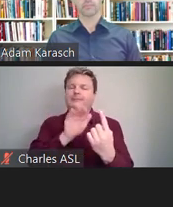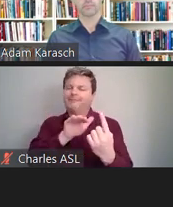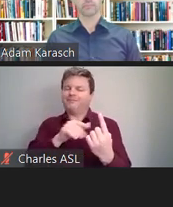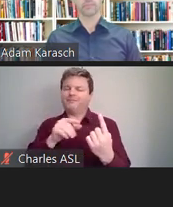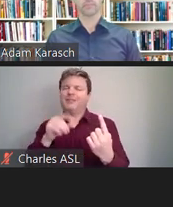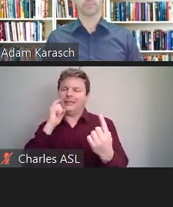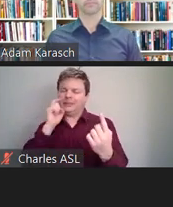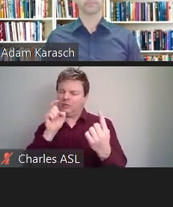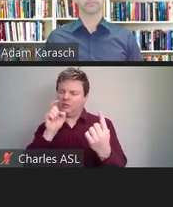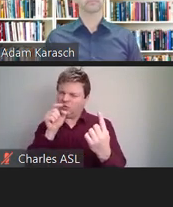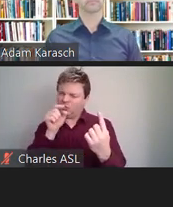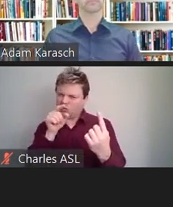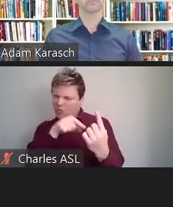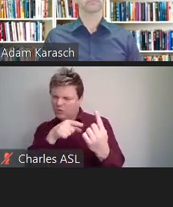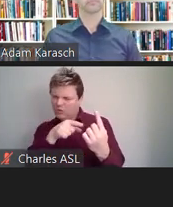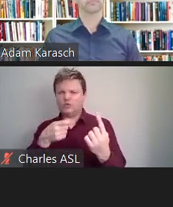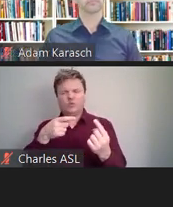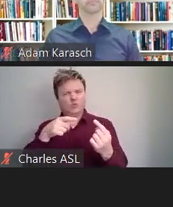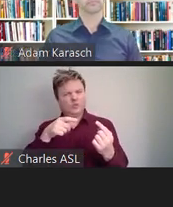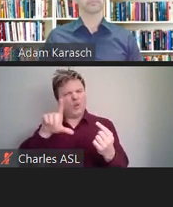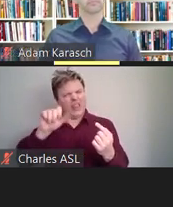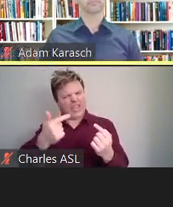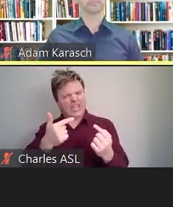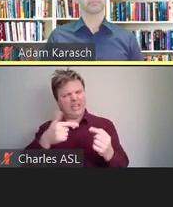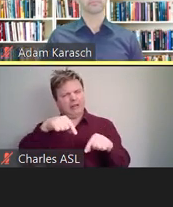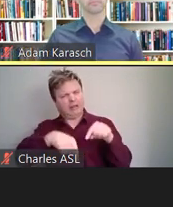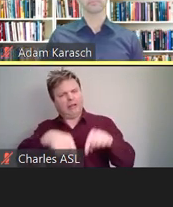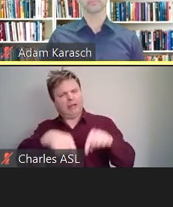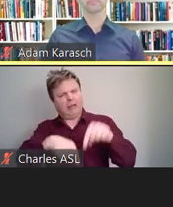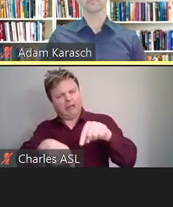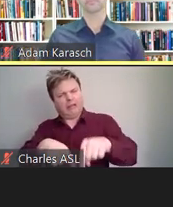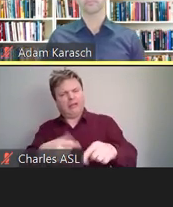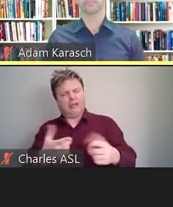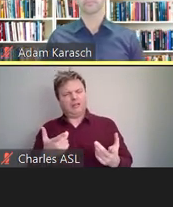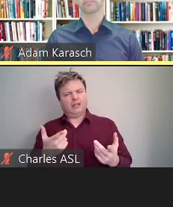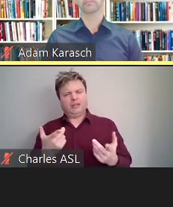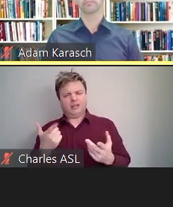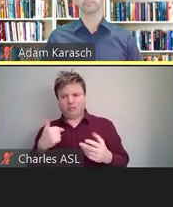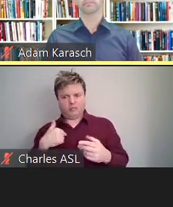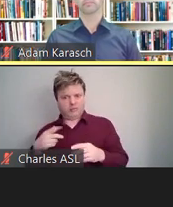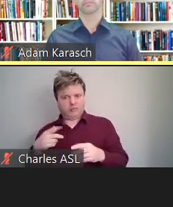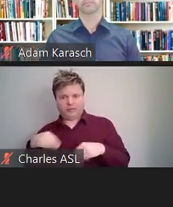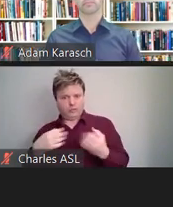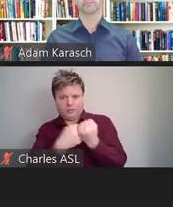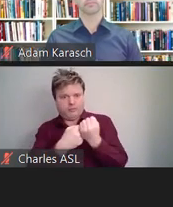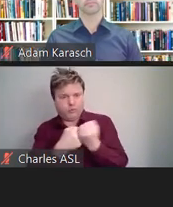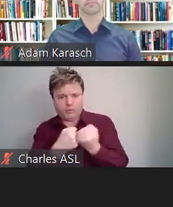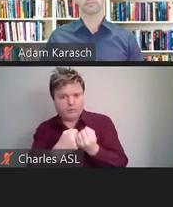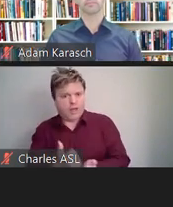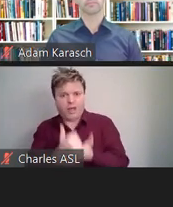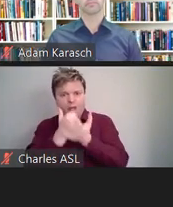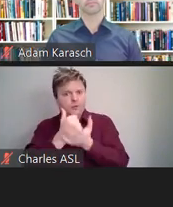Is there something we can do to make your job easier? You do not have to do that. It's the employee's responsibility